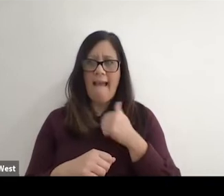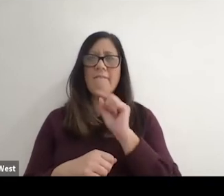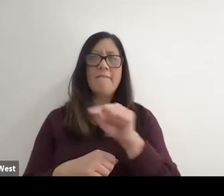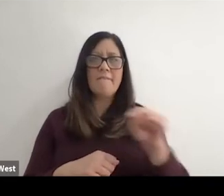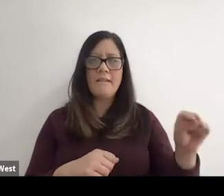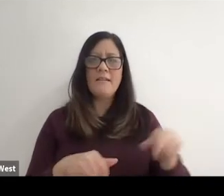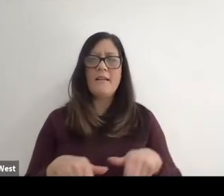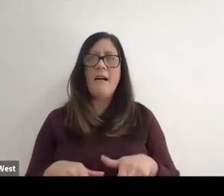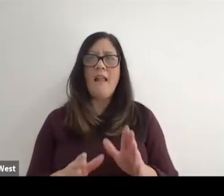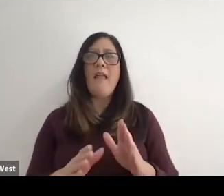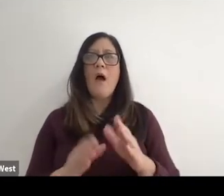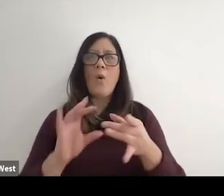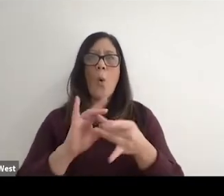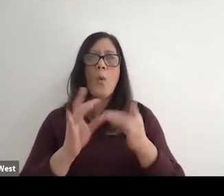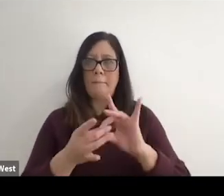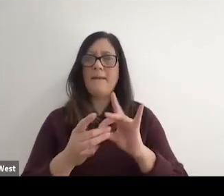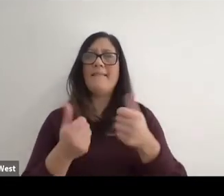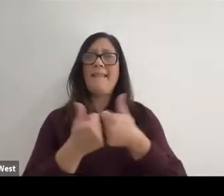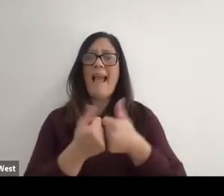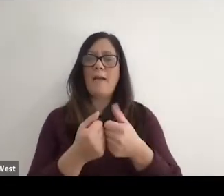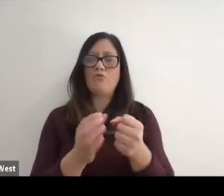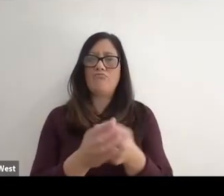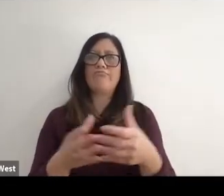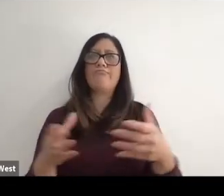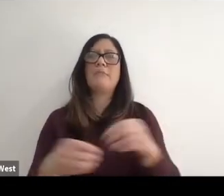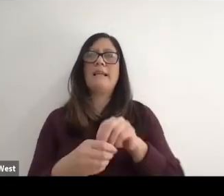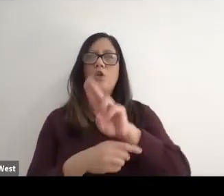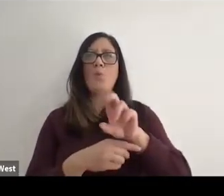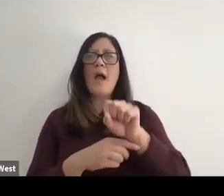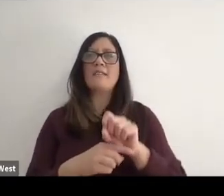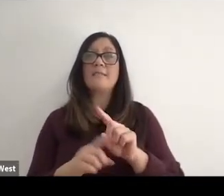Olympic movement in the United States. But the US was supposed to host also